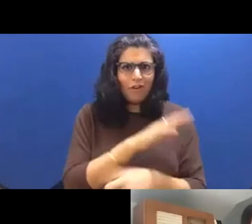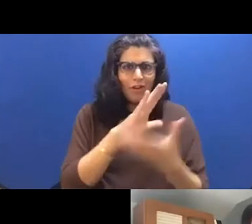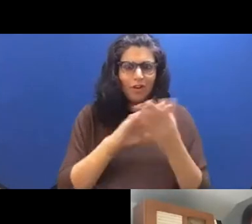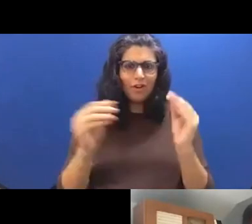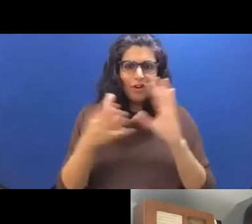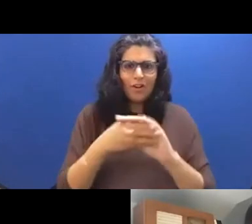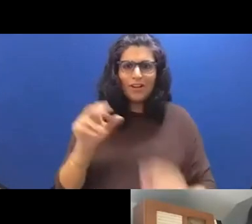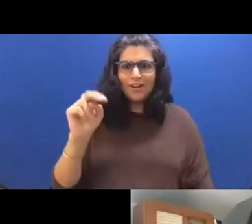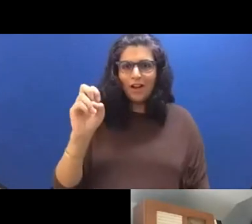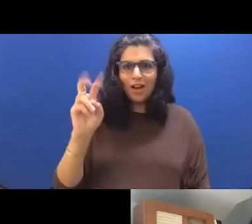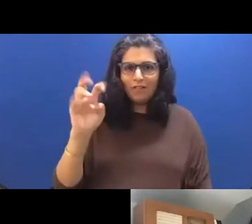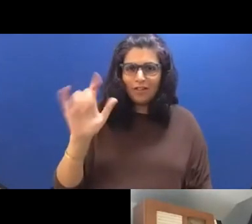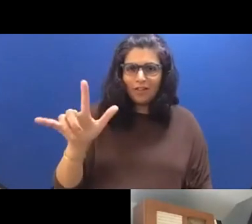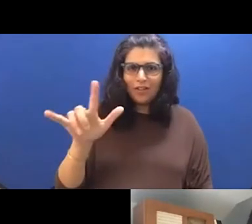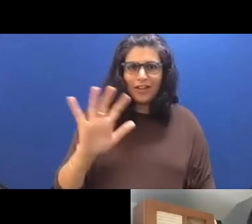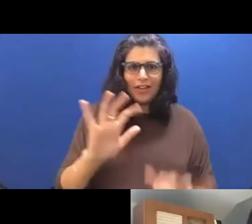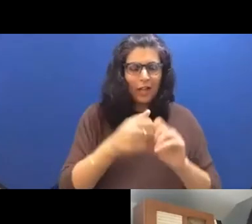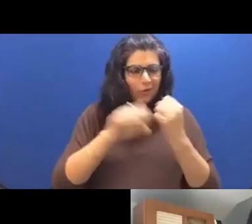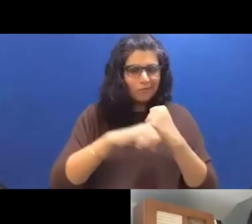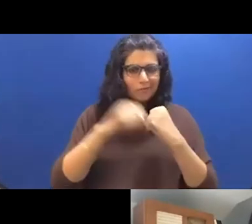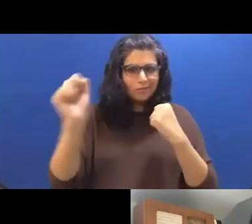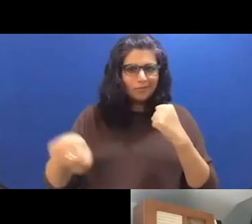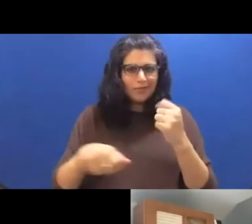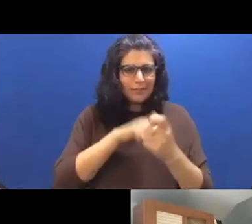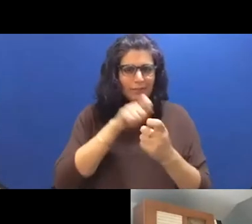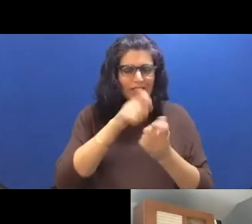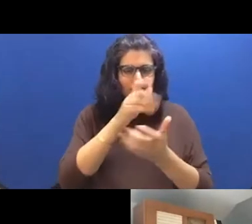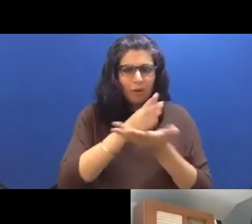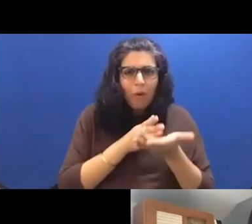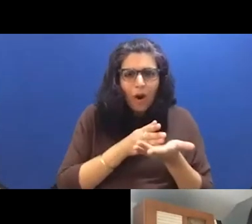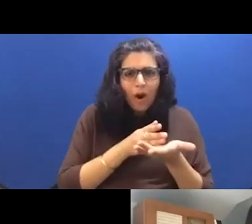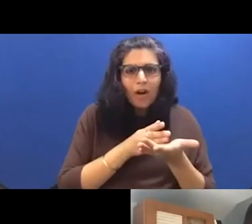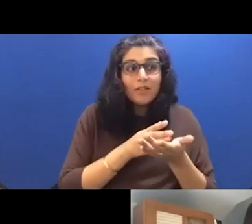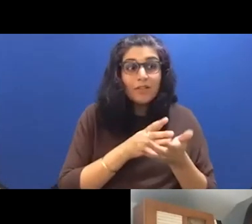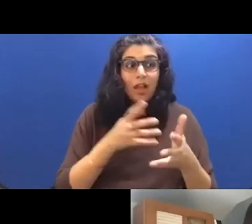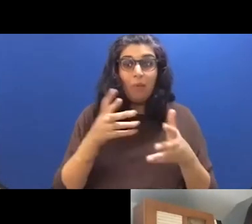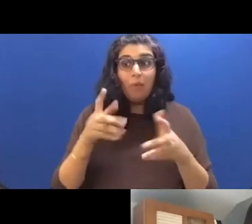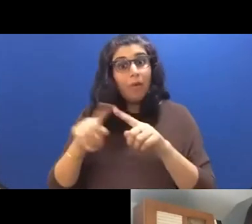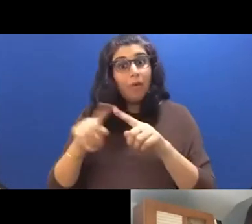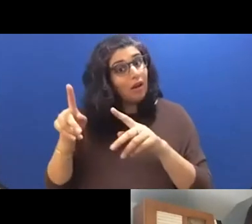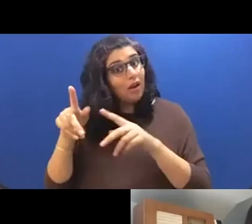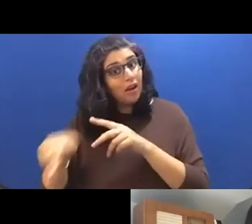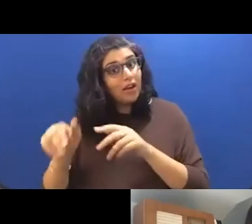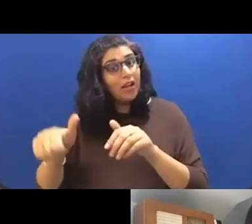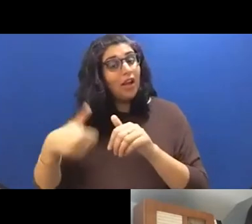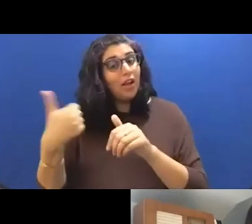about expanding certain threads and also cutting out other threads. Yes, thank